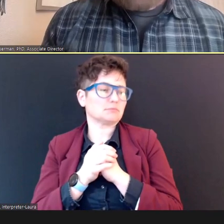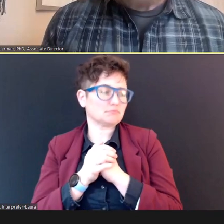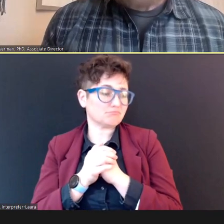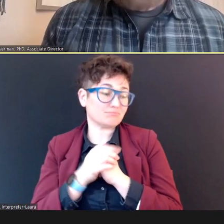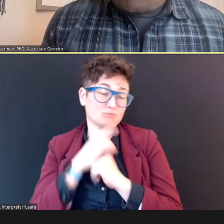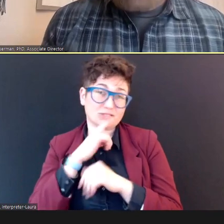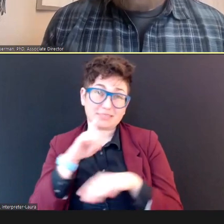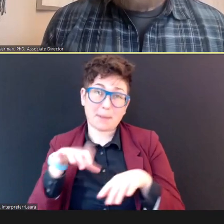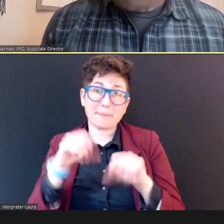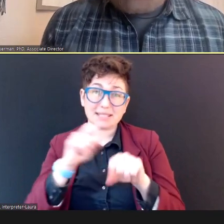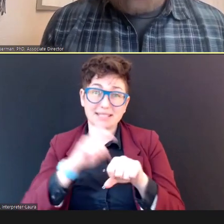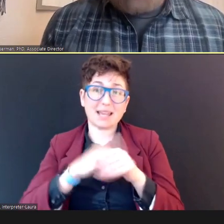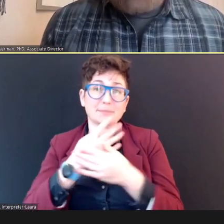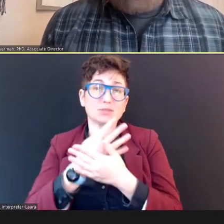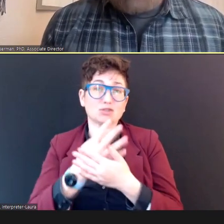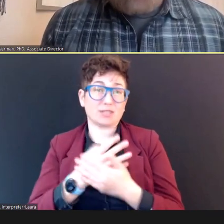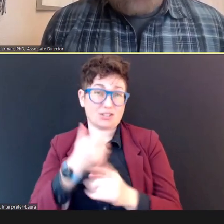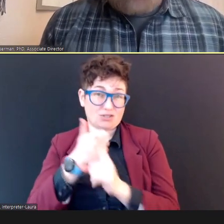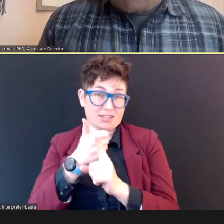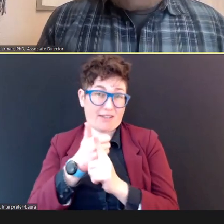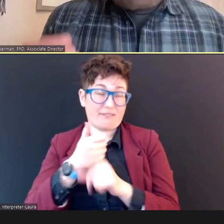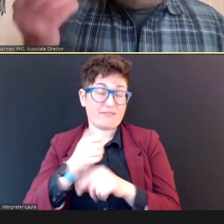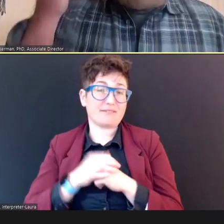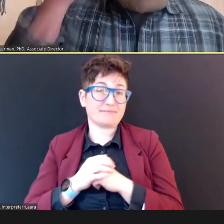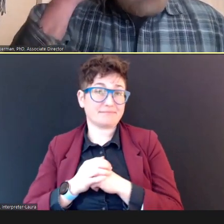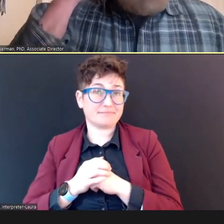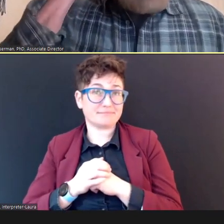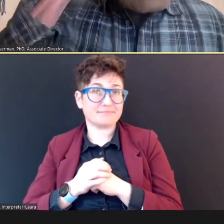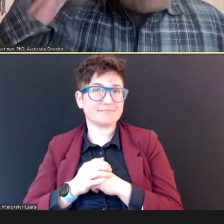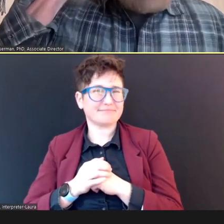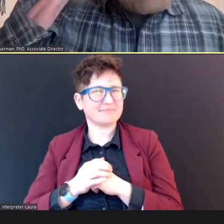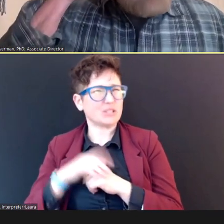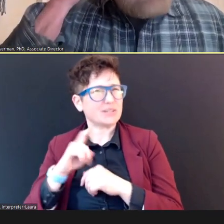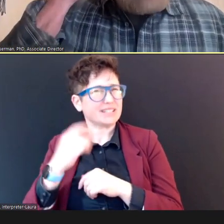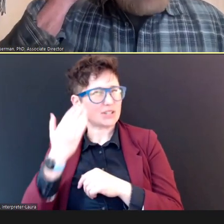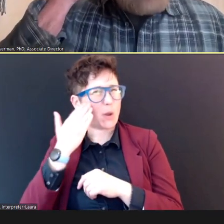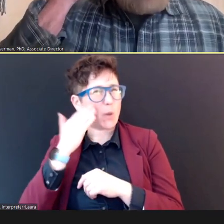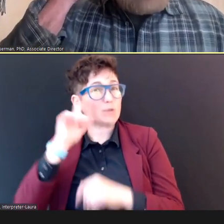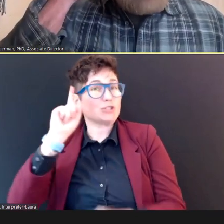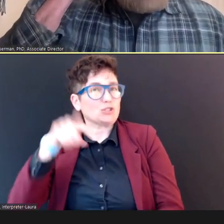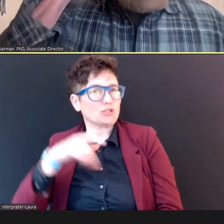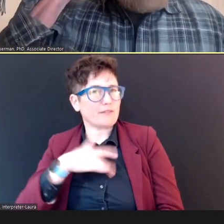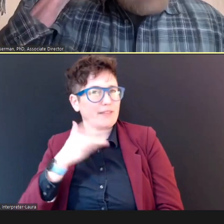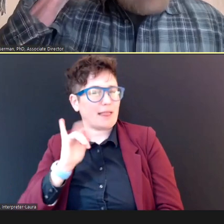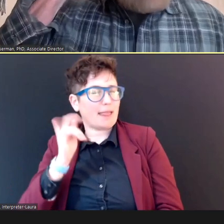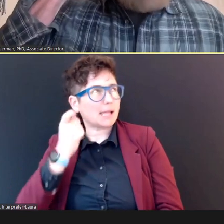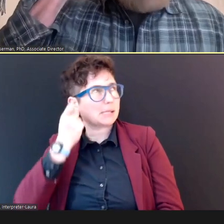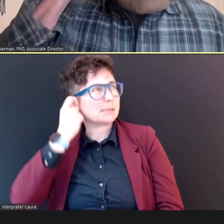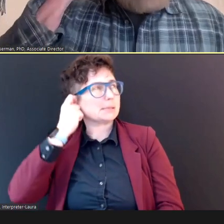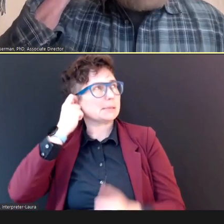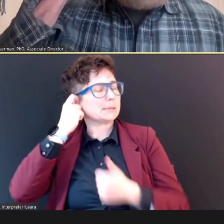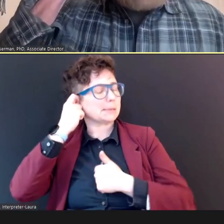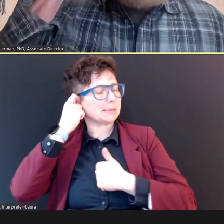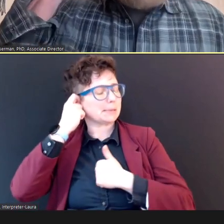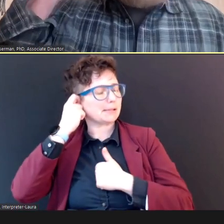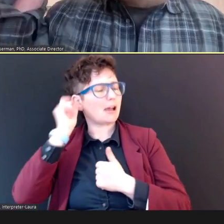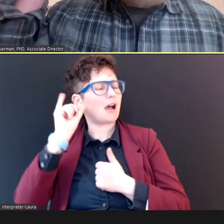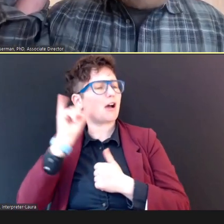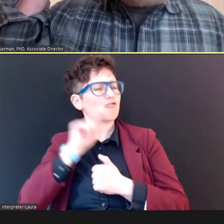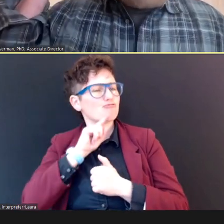screening yourself, to know what it should feel like. So that it's really cutoff all that sound, where your ear has that